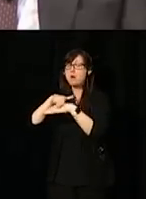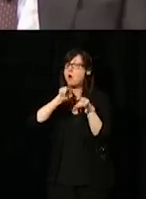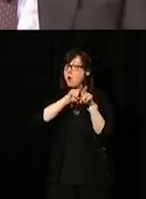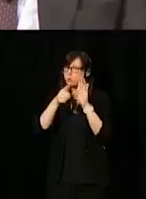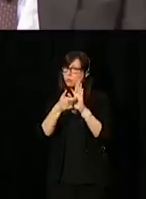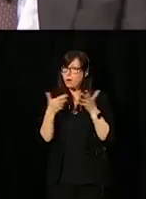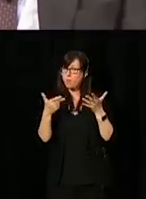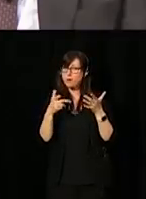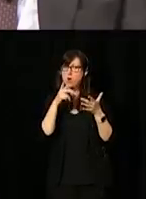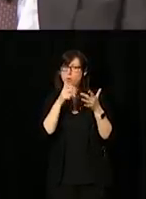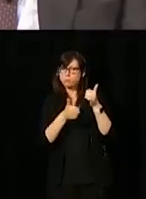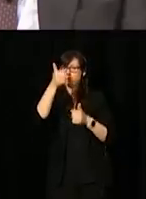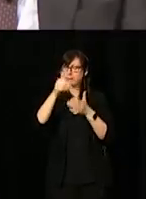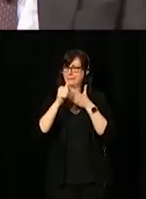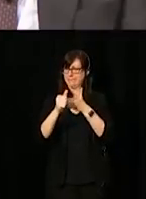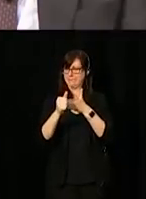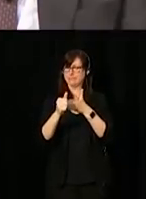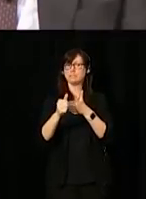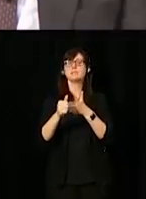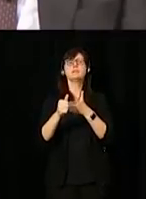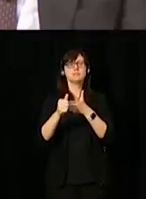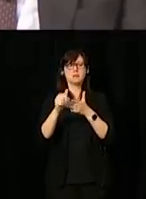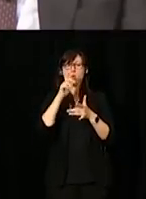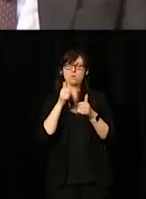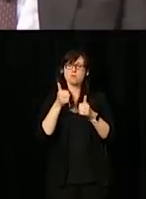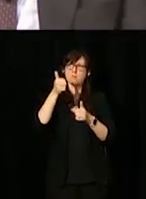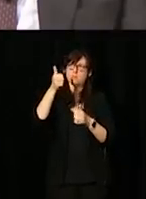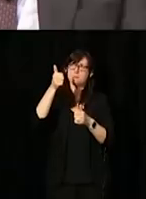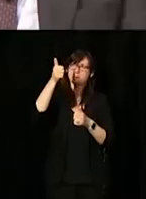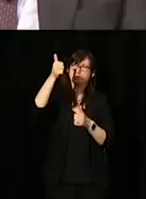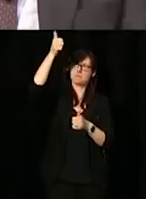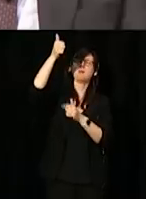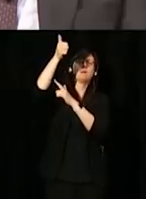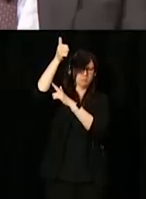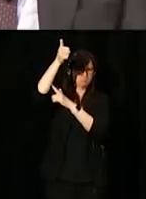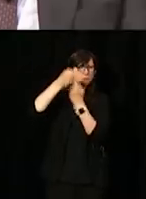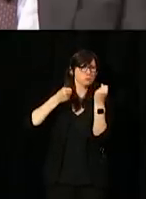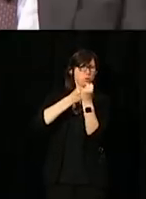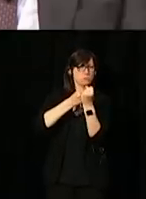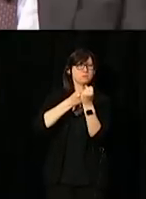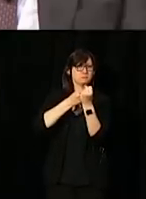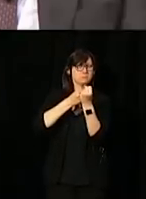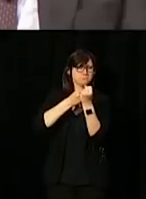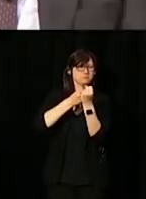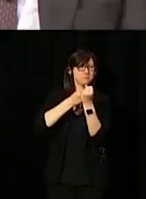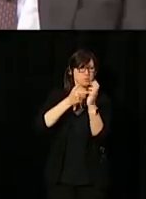It really takes a commitment and a buy-in from the senior most levels. [Speaking in French]